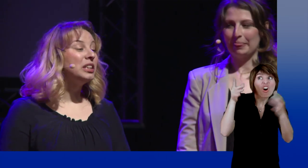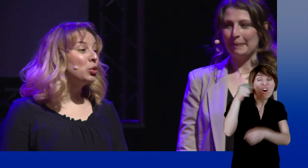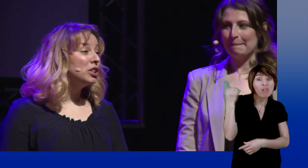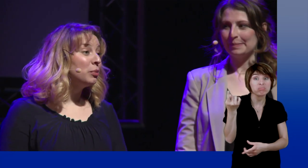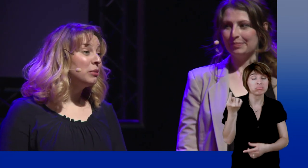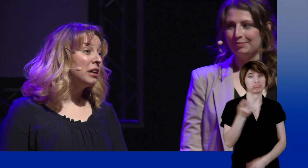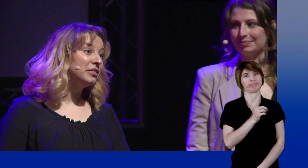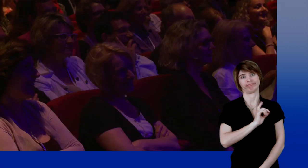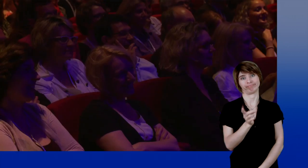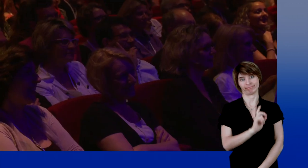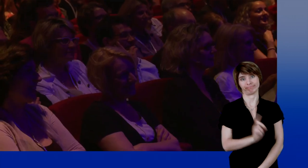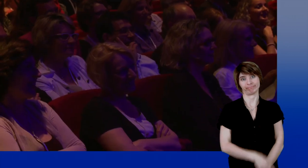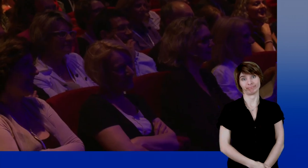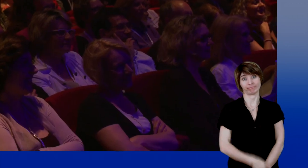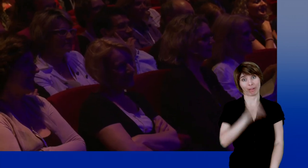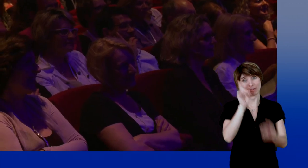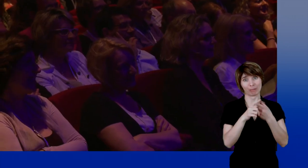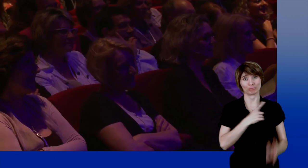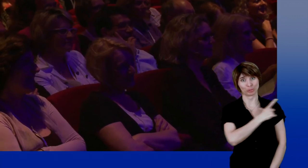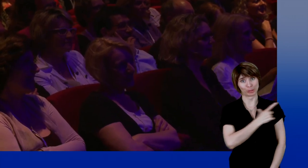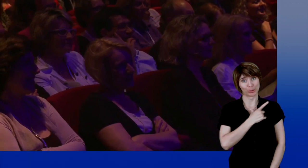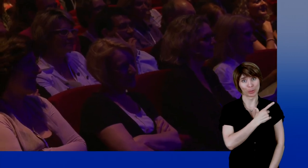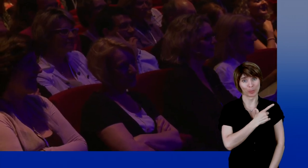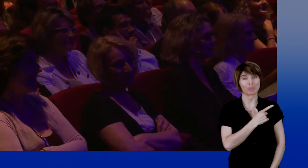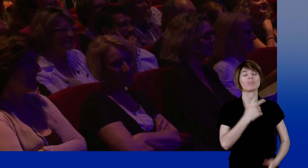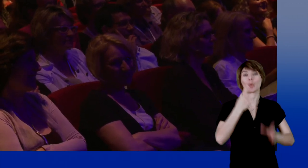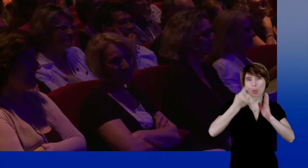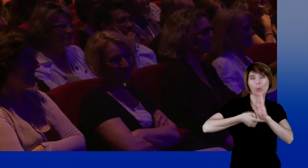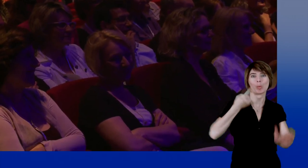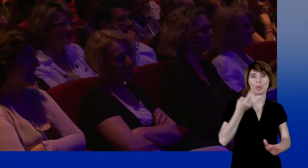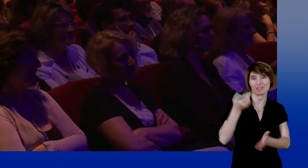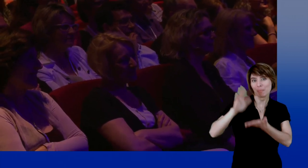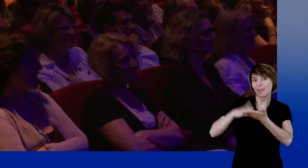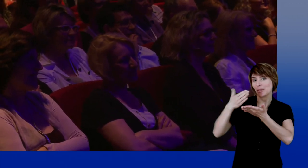nor about next months' forecast. We were talking about us. Let's start again in both languages.